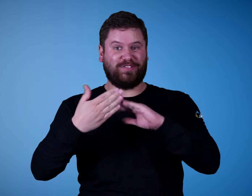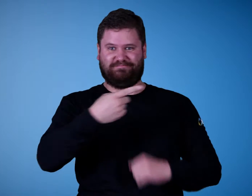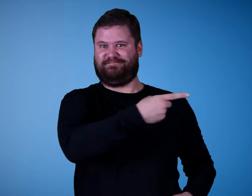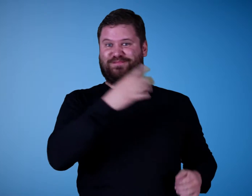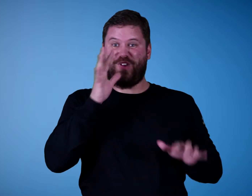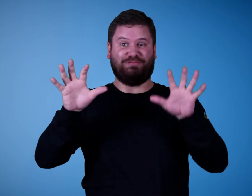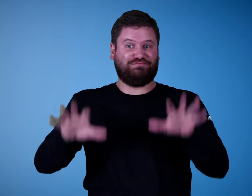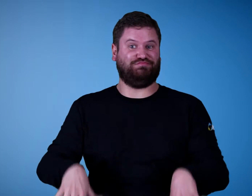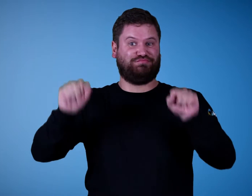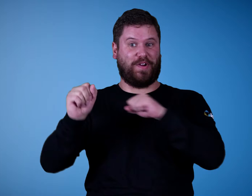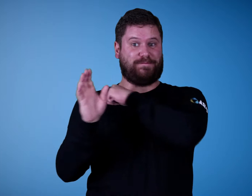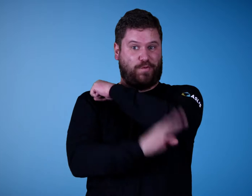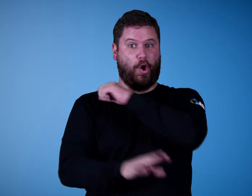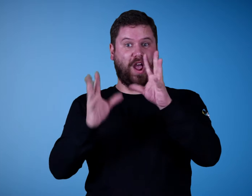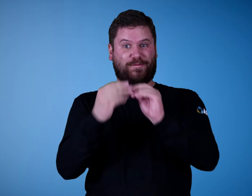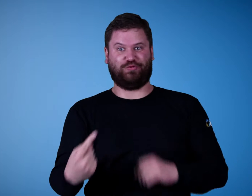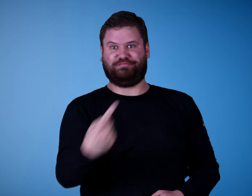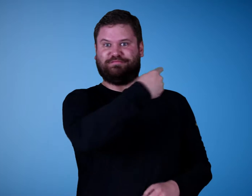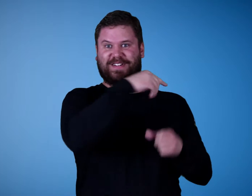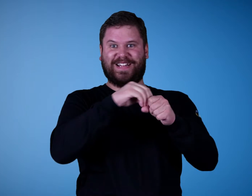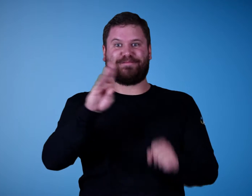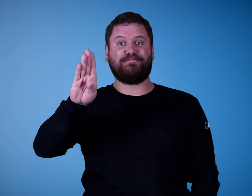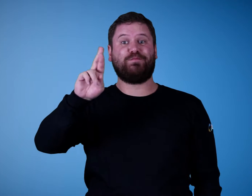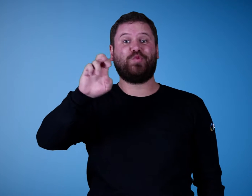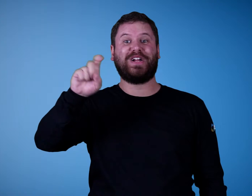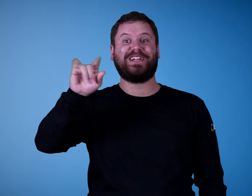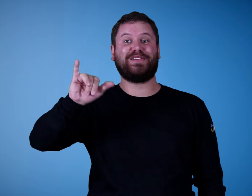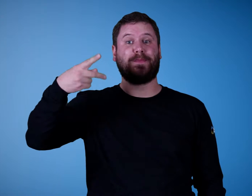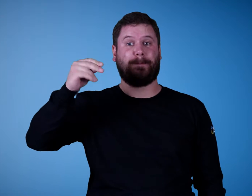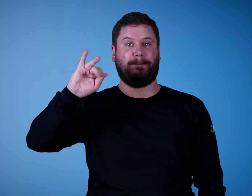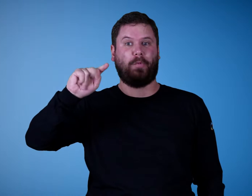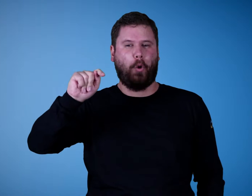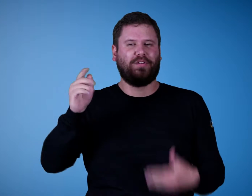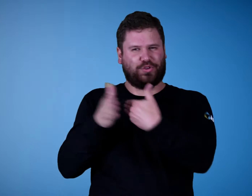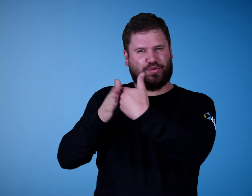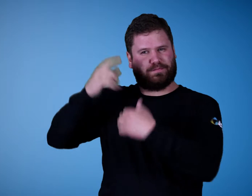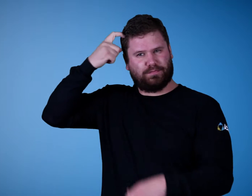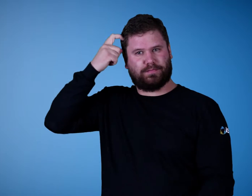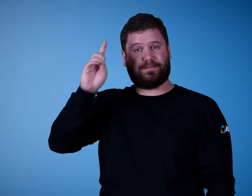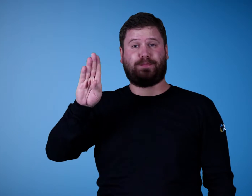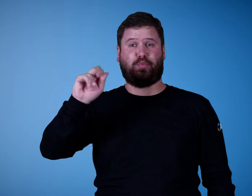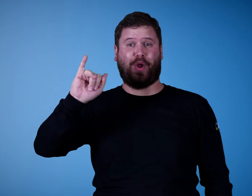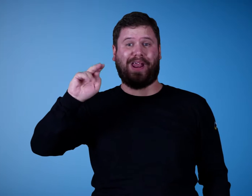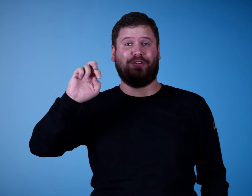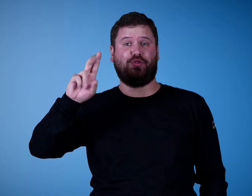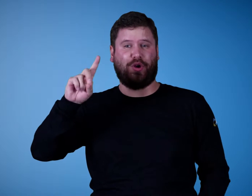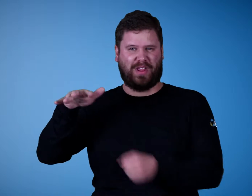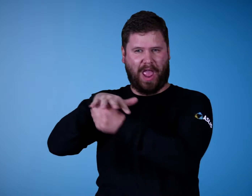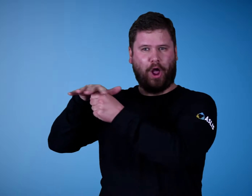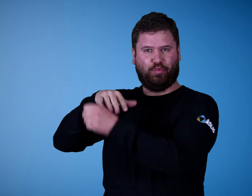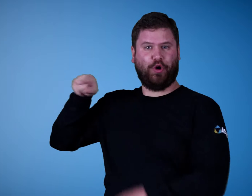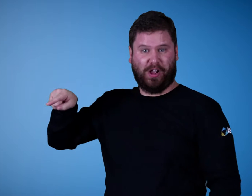They will host the fall conference at Breezy Point! This is near the Brainerd area.